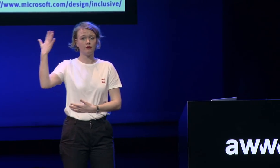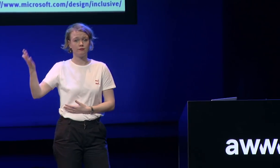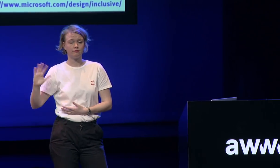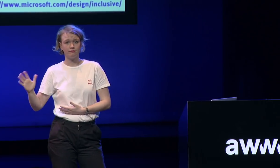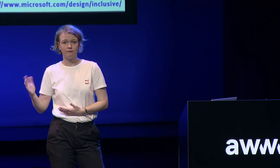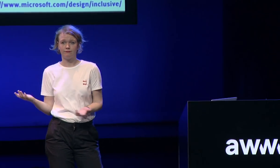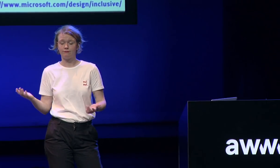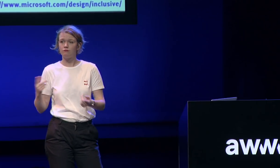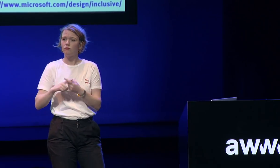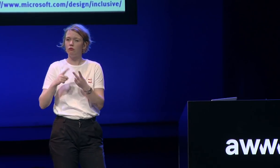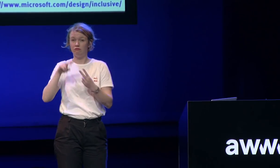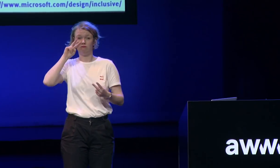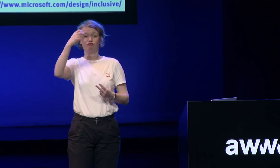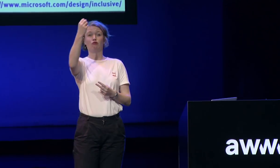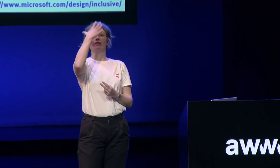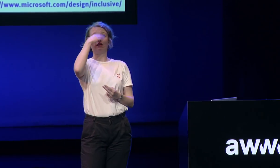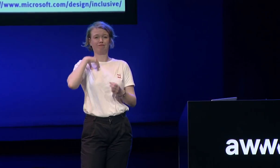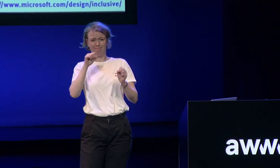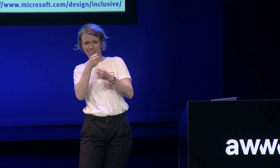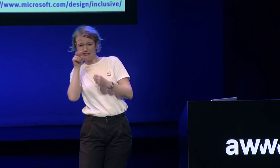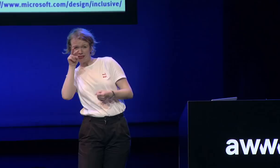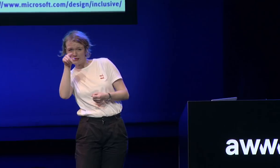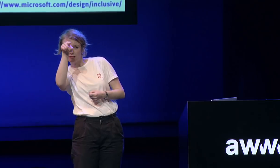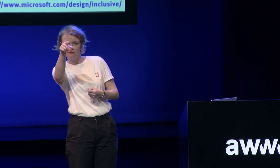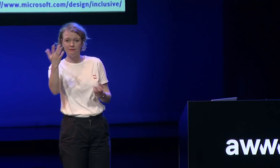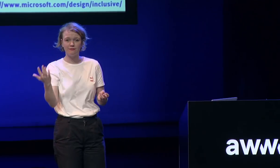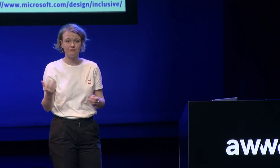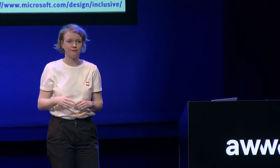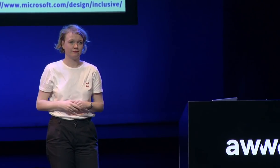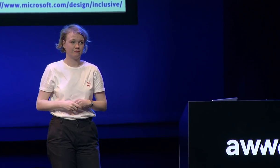to do things with one hand or you look into bright lights that you can see